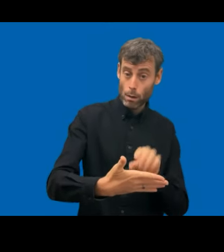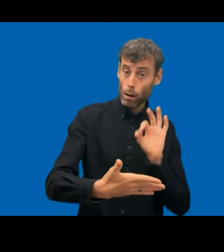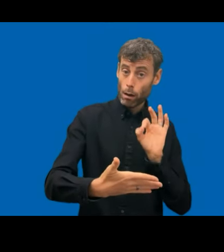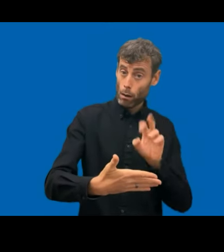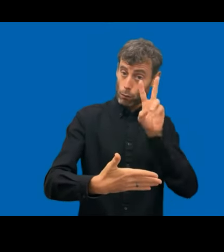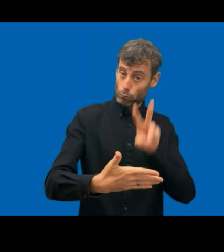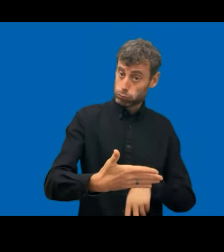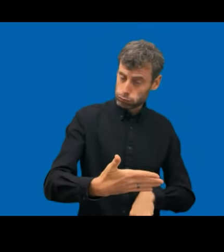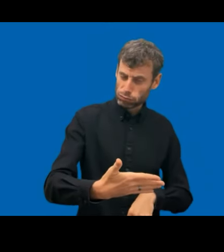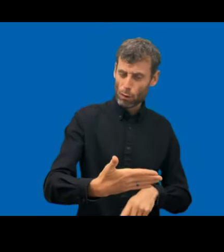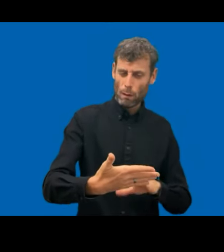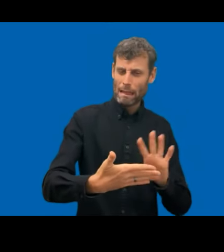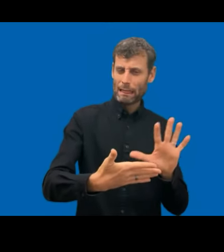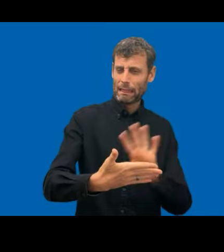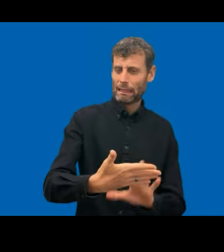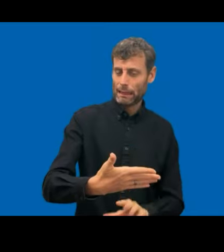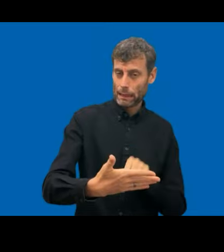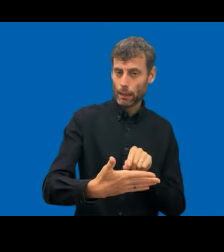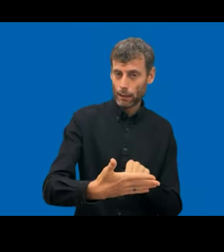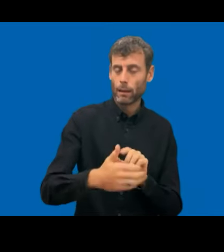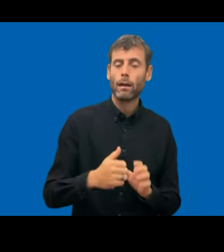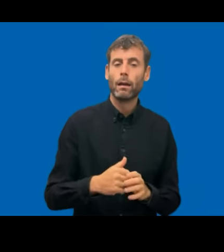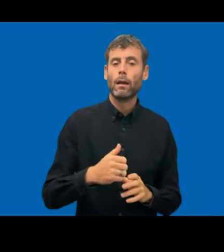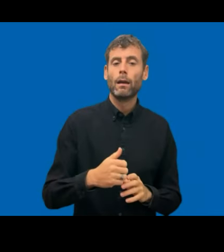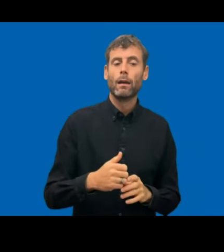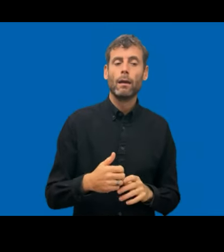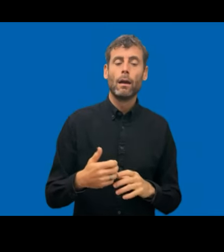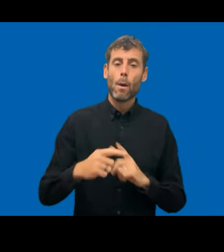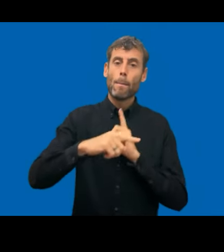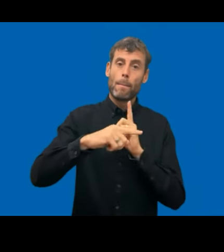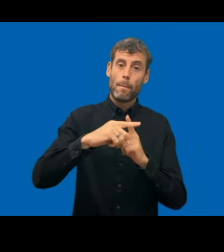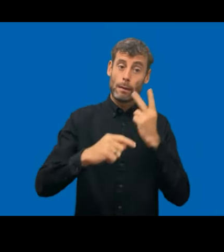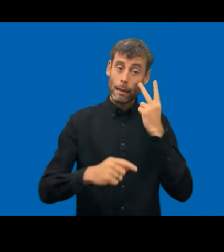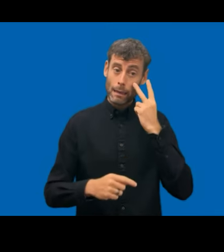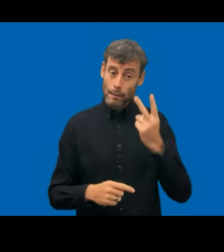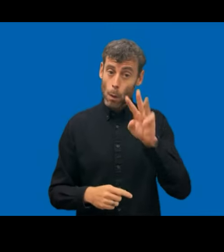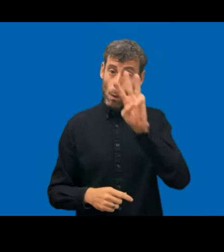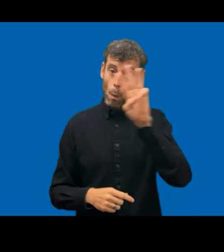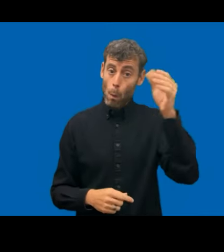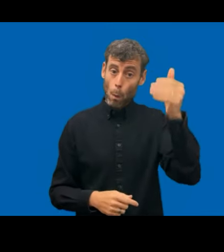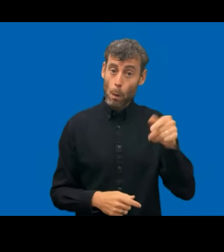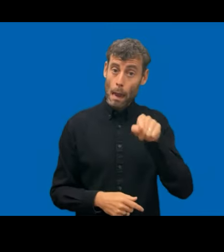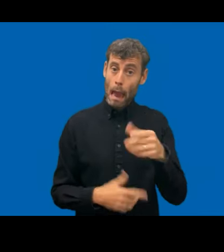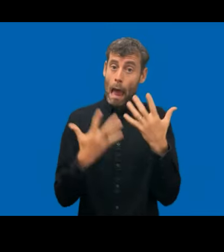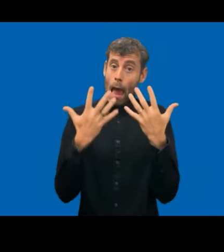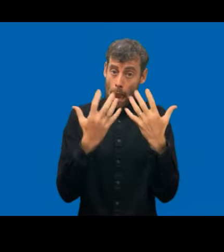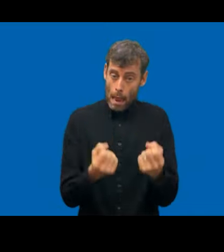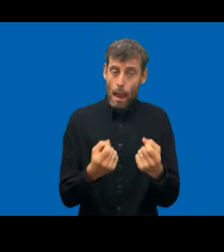also check the declaration of accessibility which is not using the simplify method. And last thing I